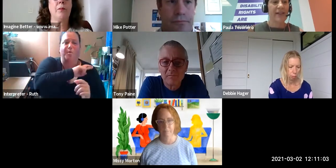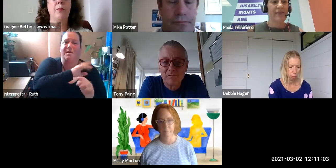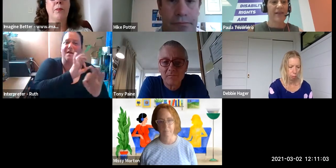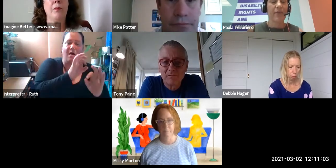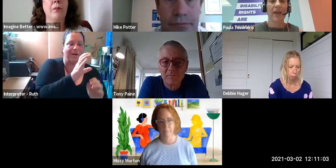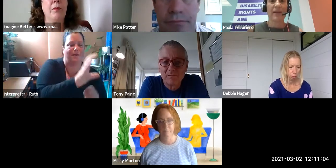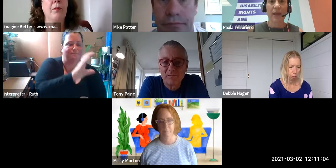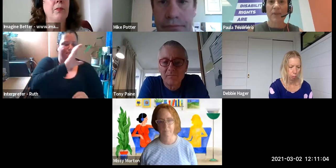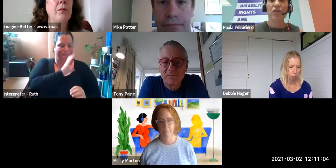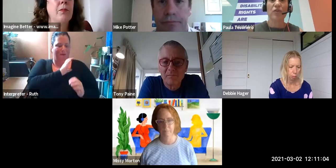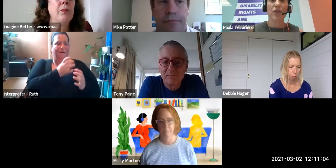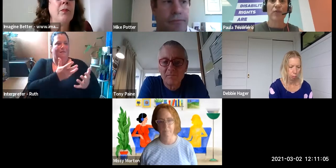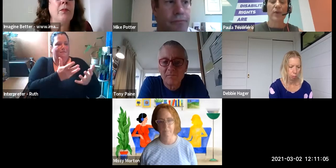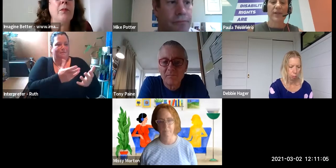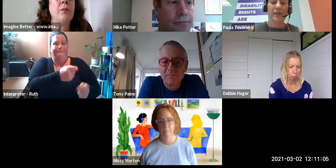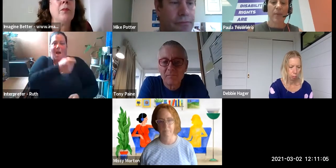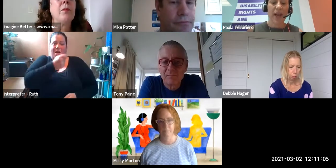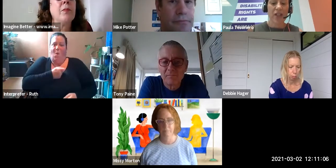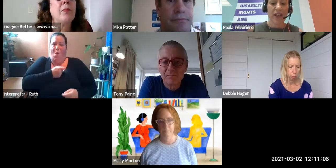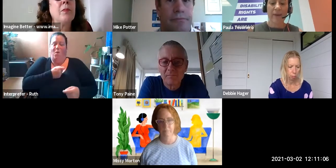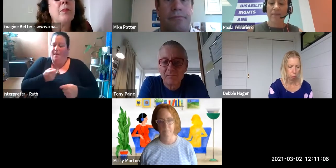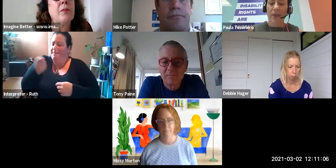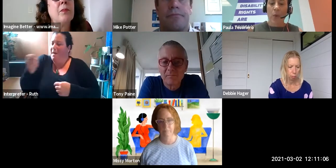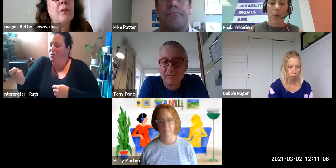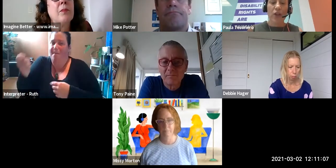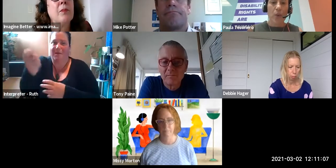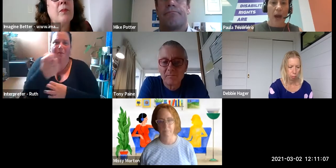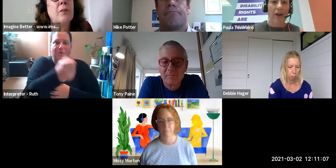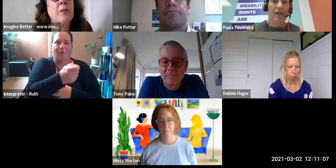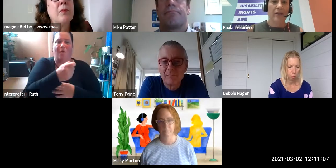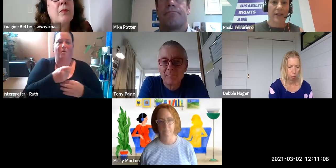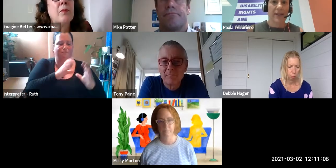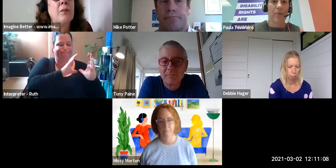And it's never being a substitute for our voices but actually when you are a disabled